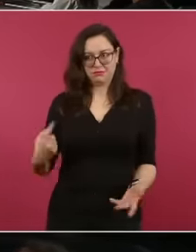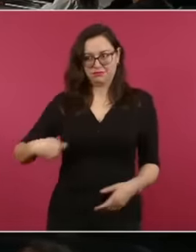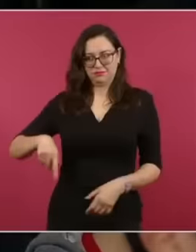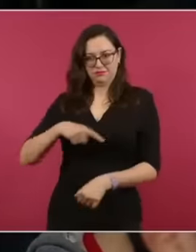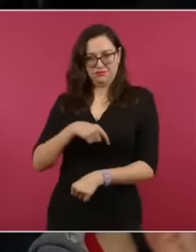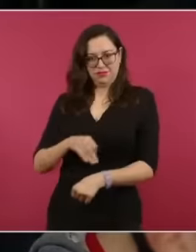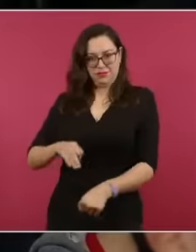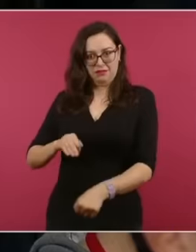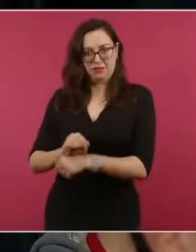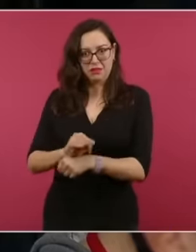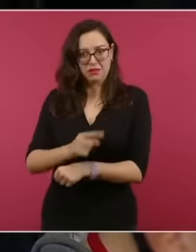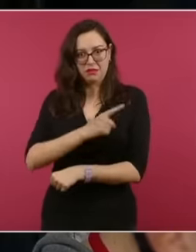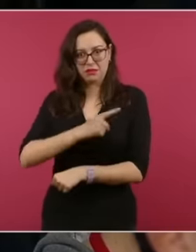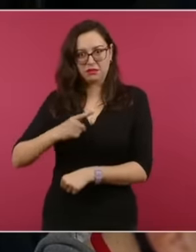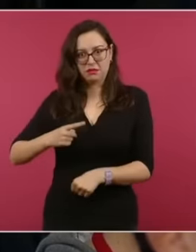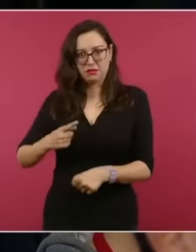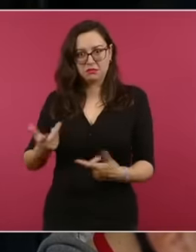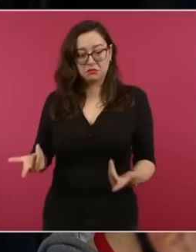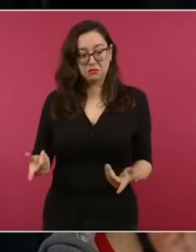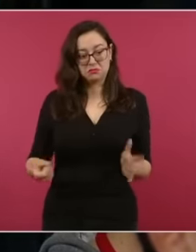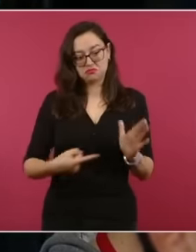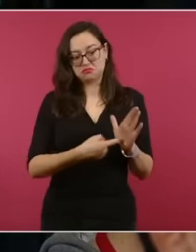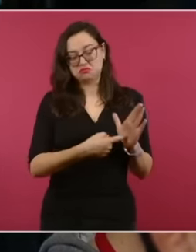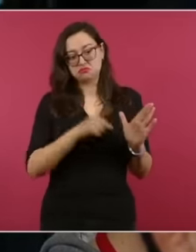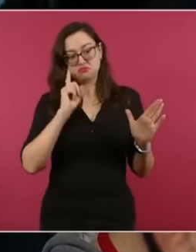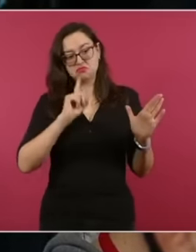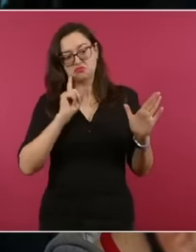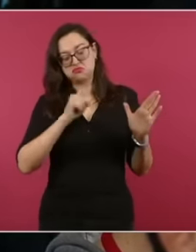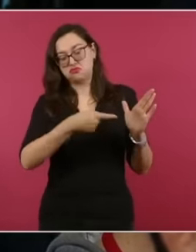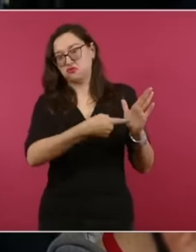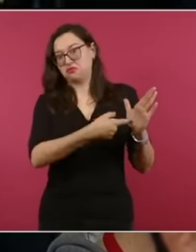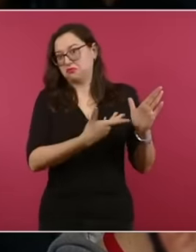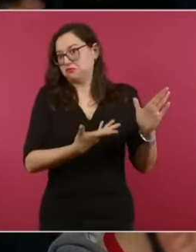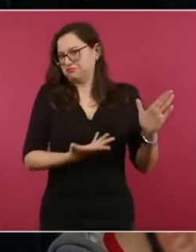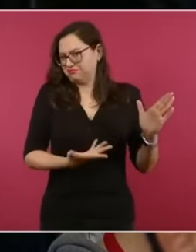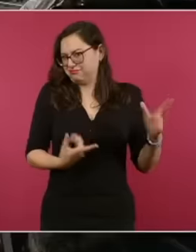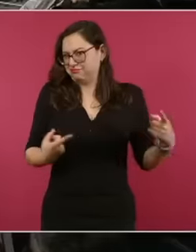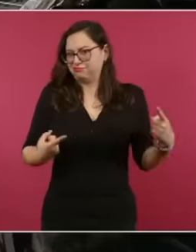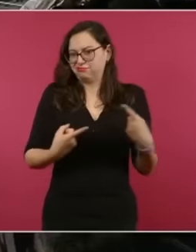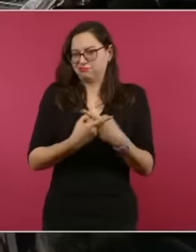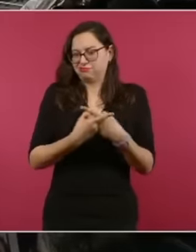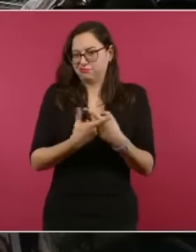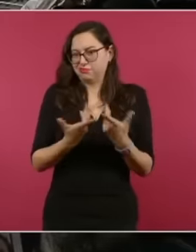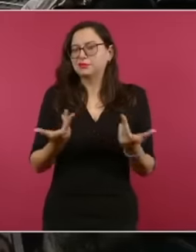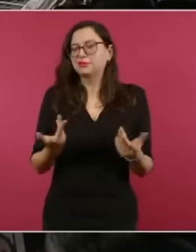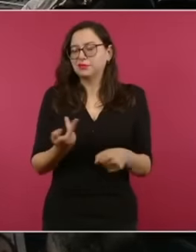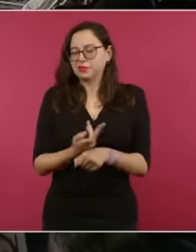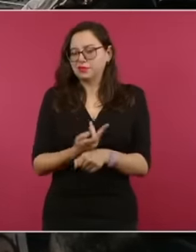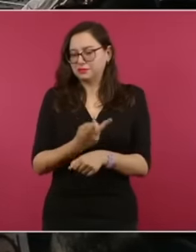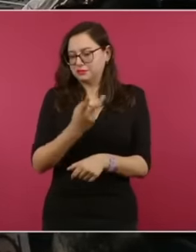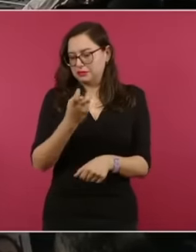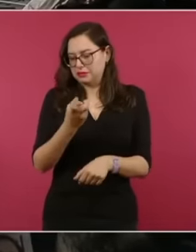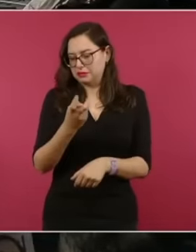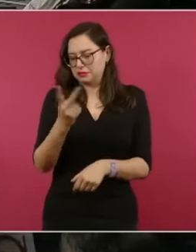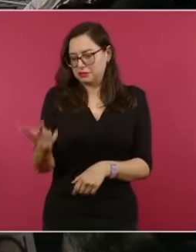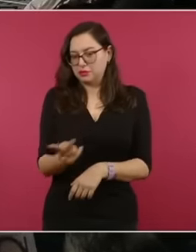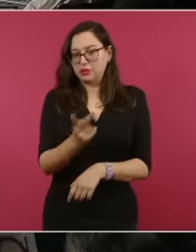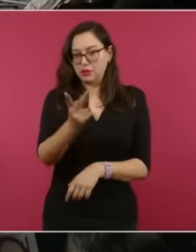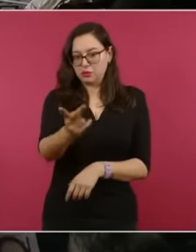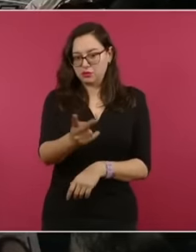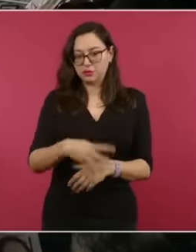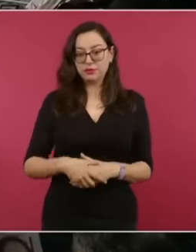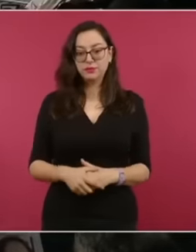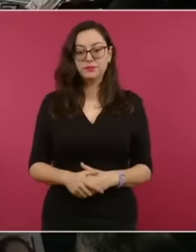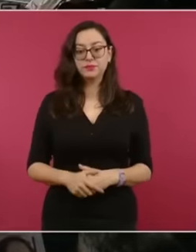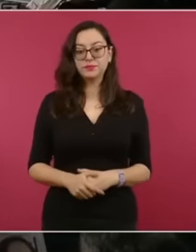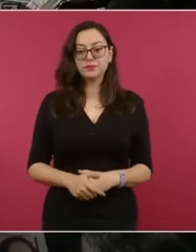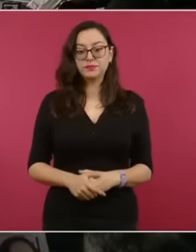that is, well, the brotherhood of countries, that would be my questions. Thank you very much. Well, what